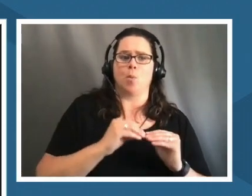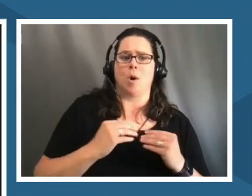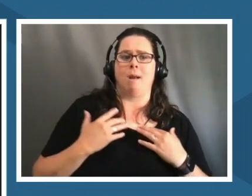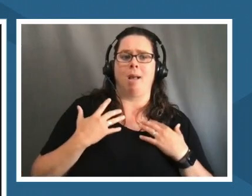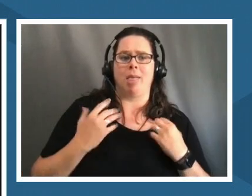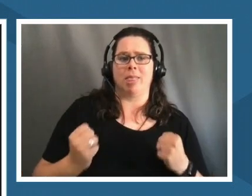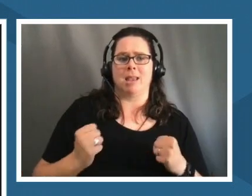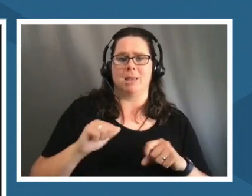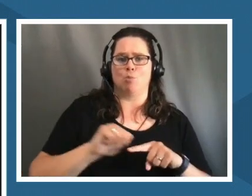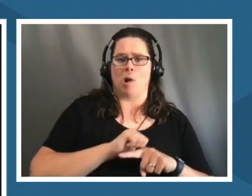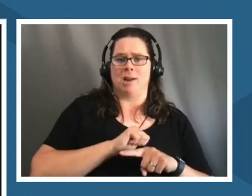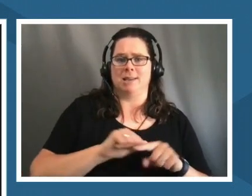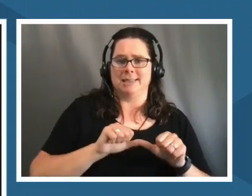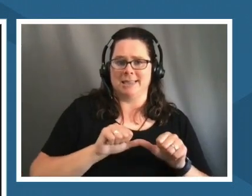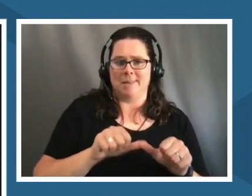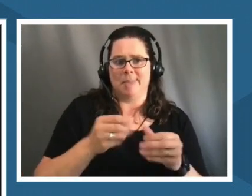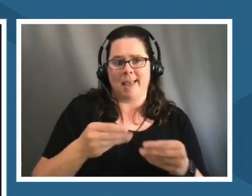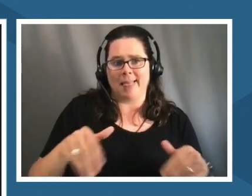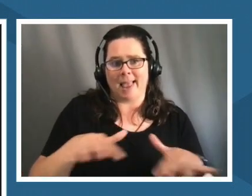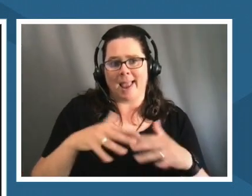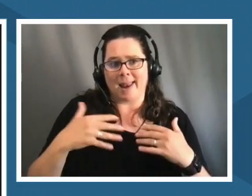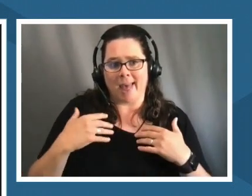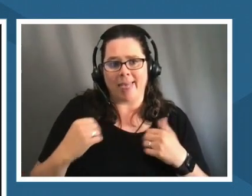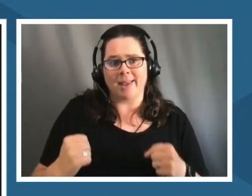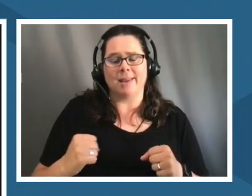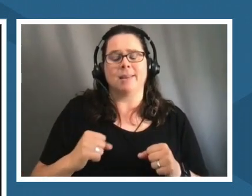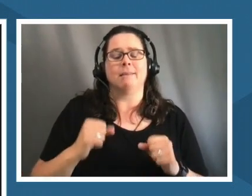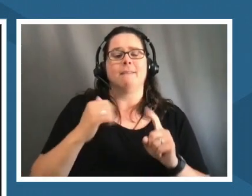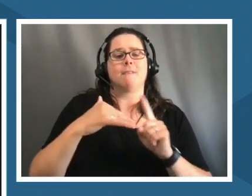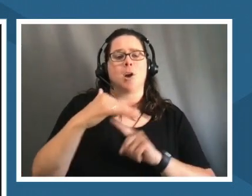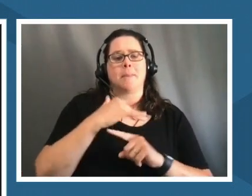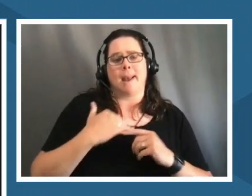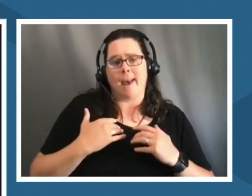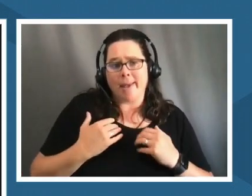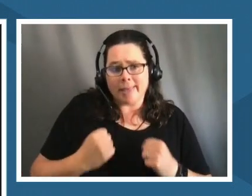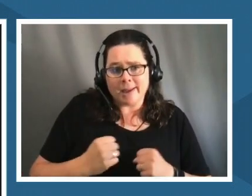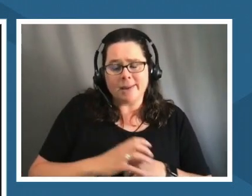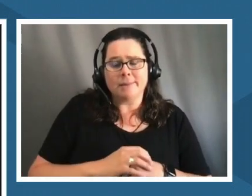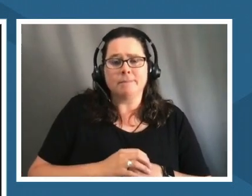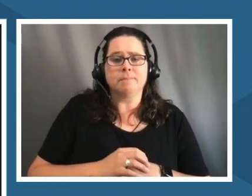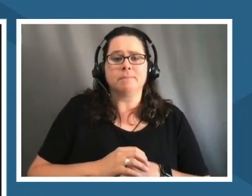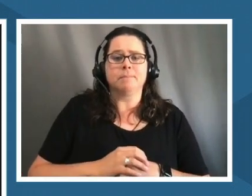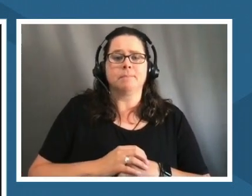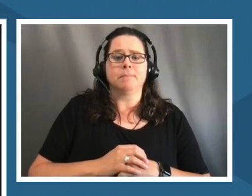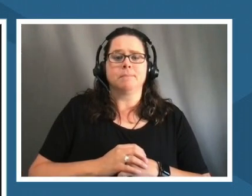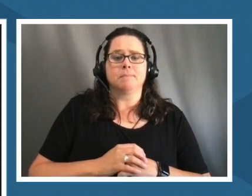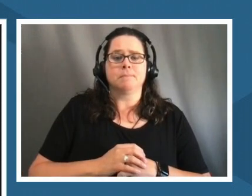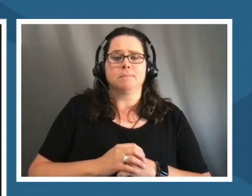land healthy and keep our environment healthy and keep you know